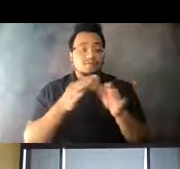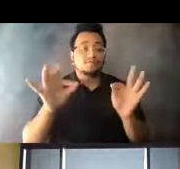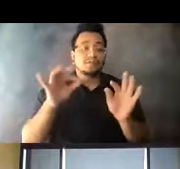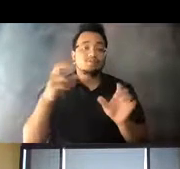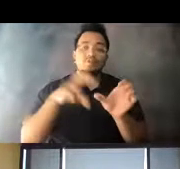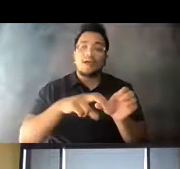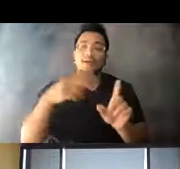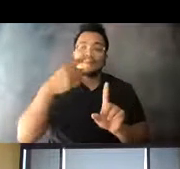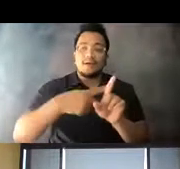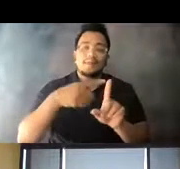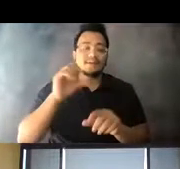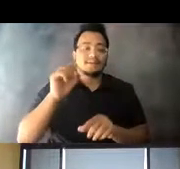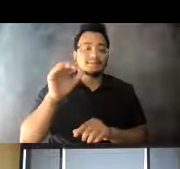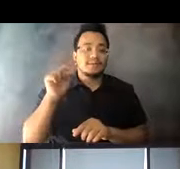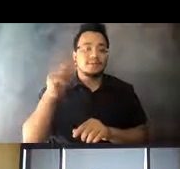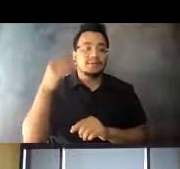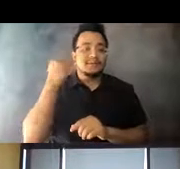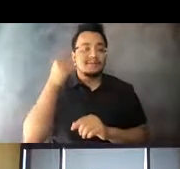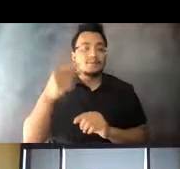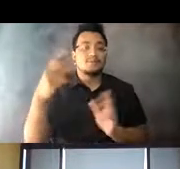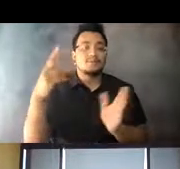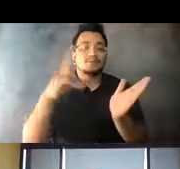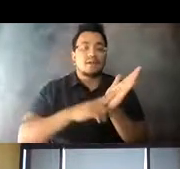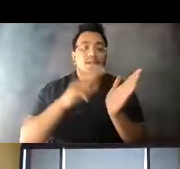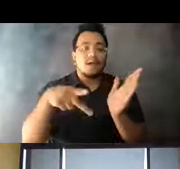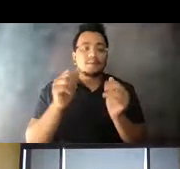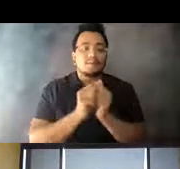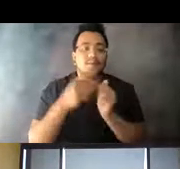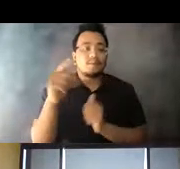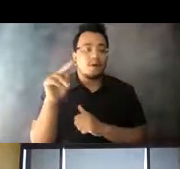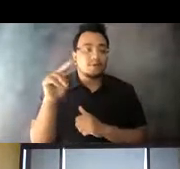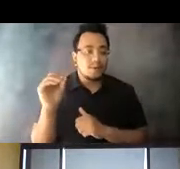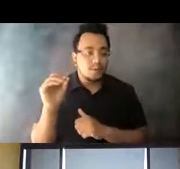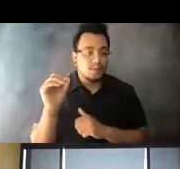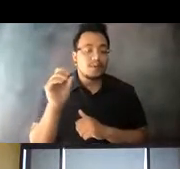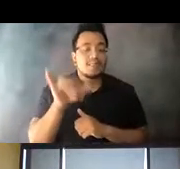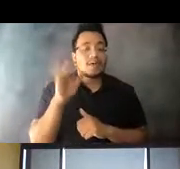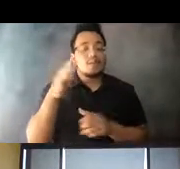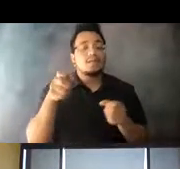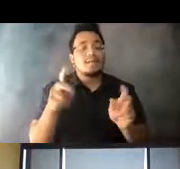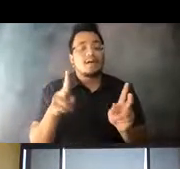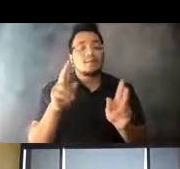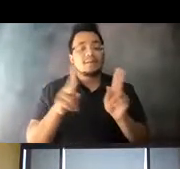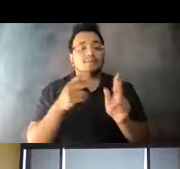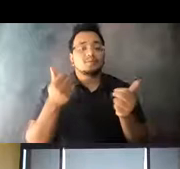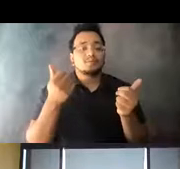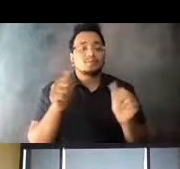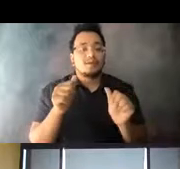established a PRONTO account. 14:45:12 This will give people an opportunity to try transit for the first time.